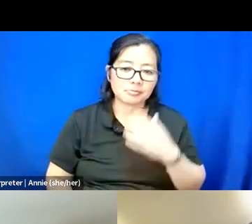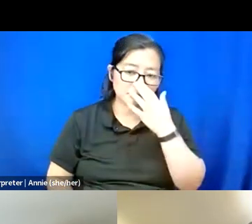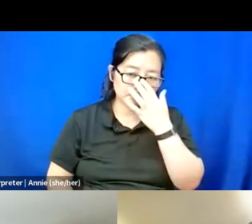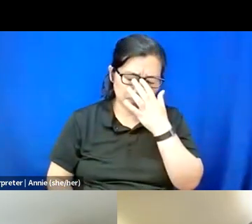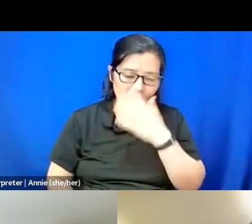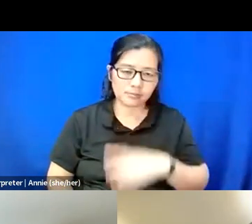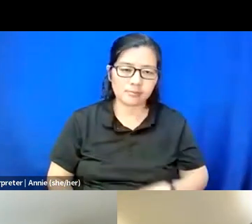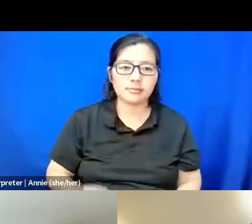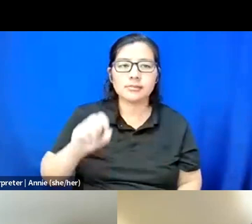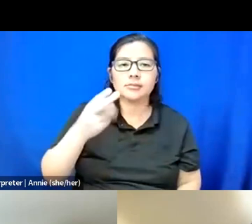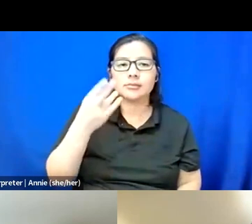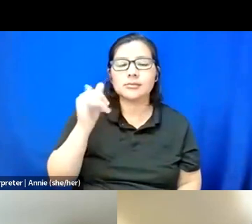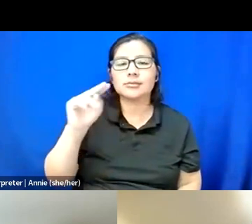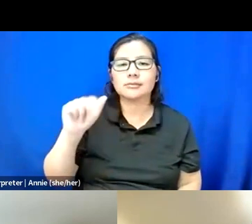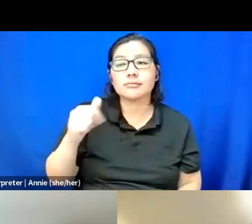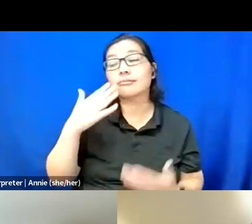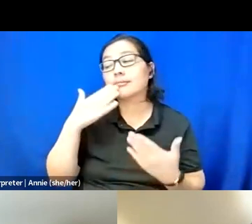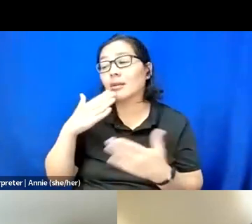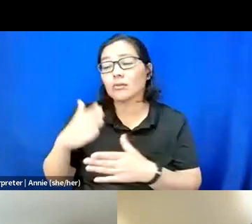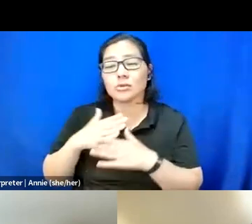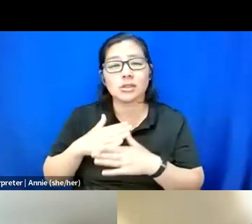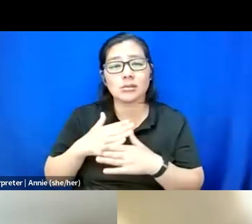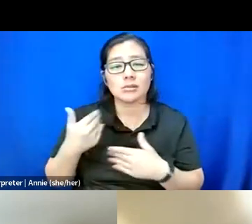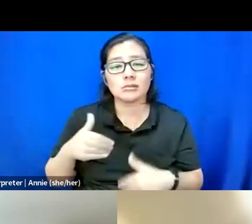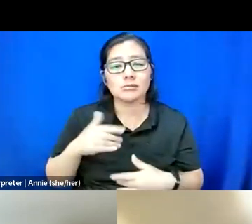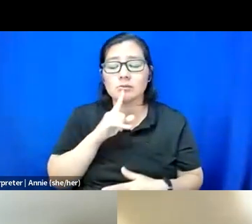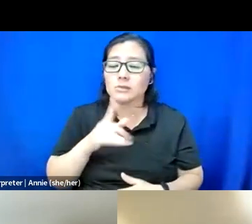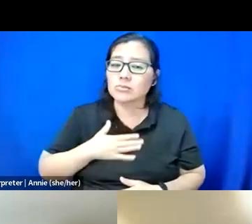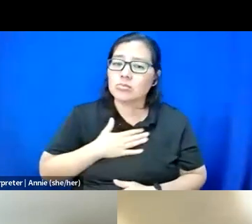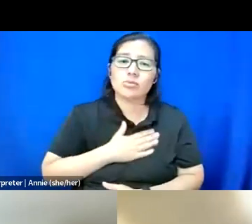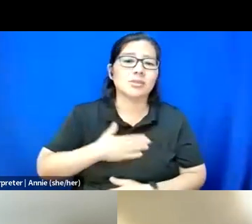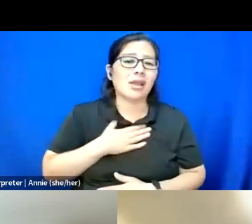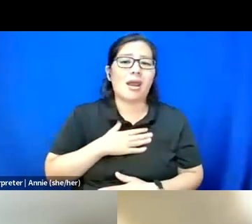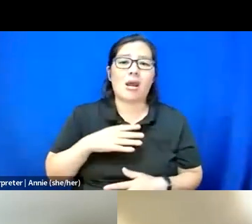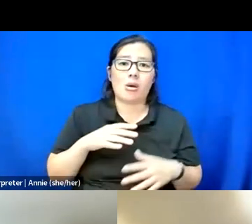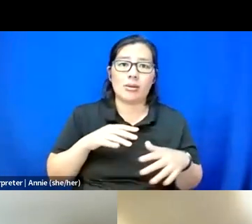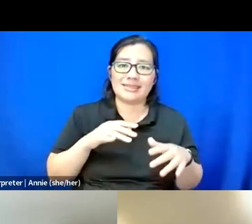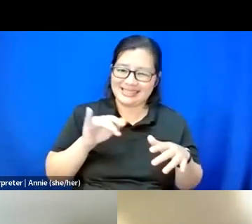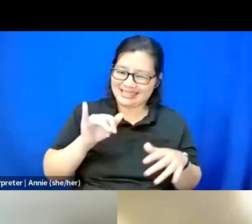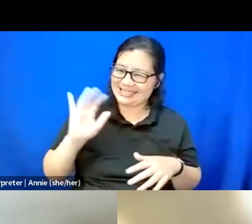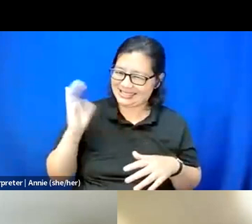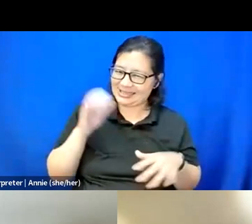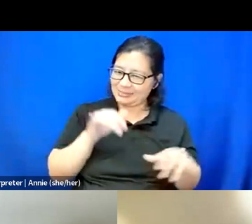Thank you for sharing. I mean, I really appreciate how a common thread between all of your answers has been